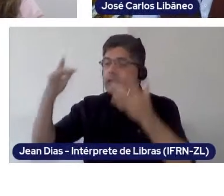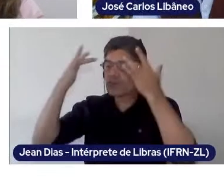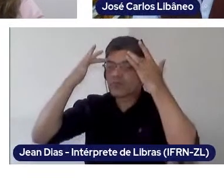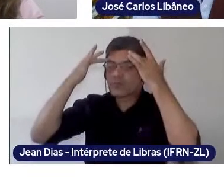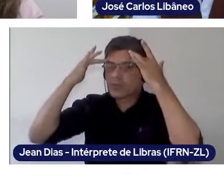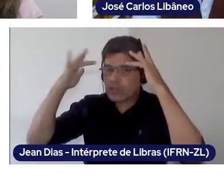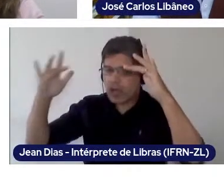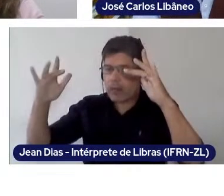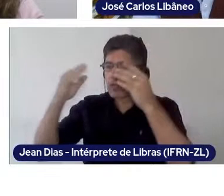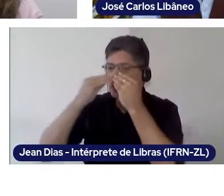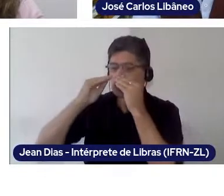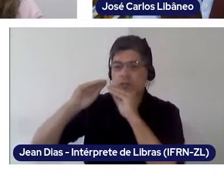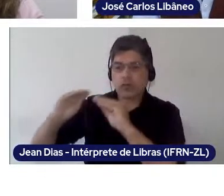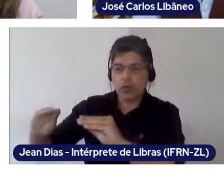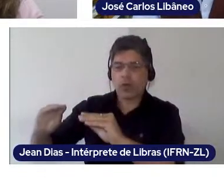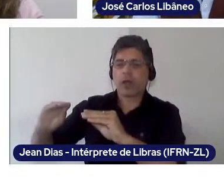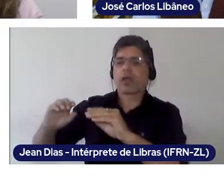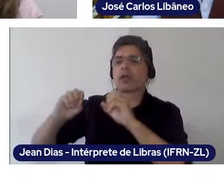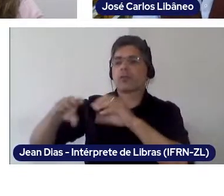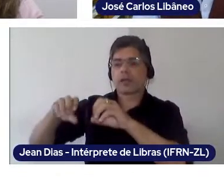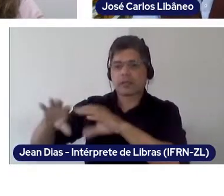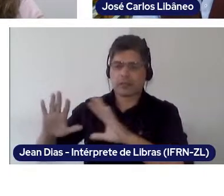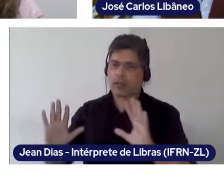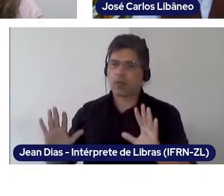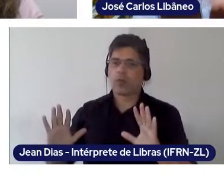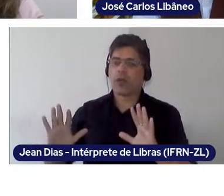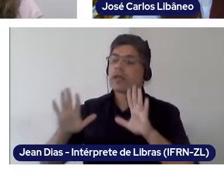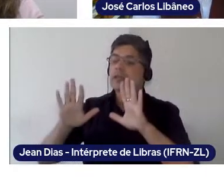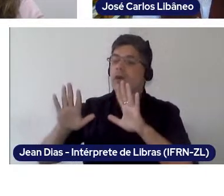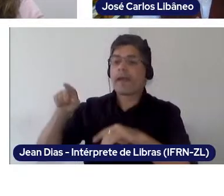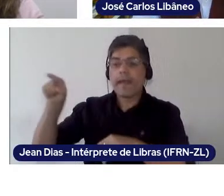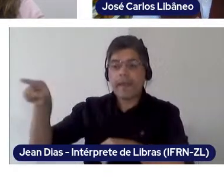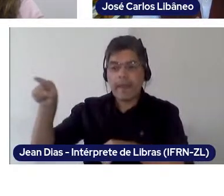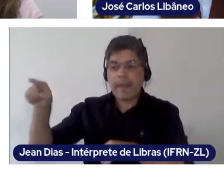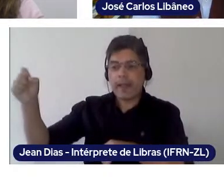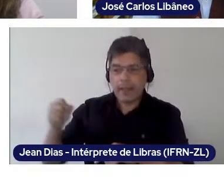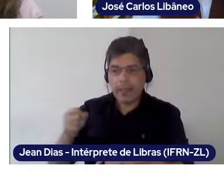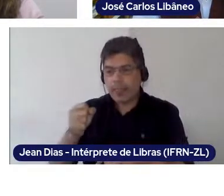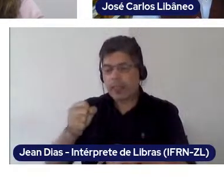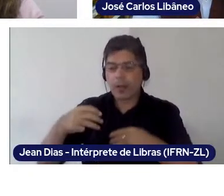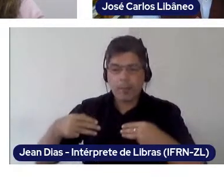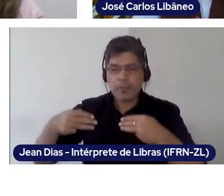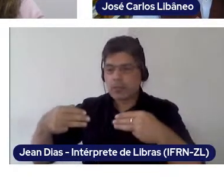And to be an educational manager, it is fundamental that you understand about schools, you have to really know its reality, you have to undertand about pedagogy.